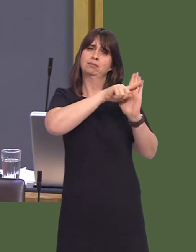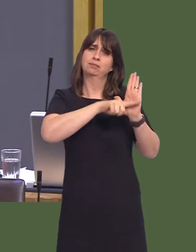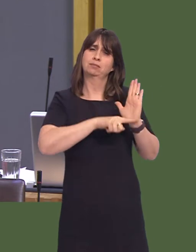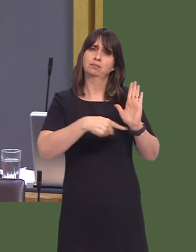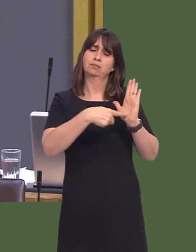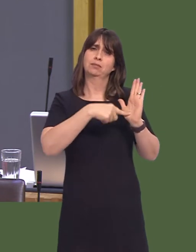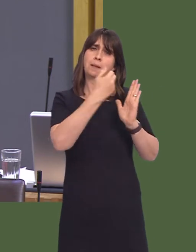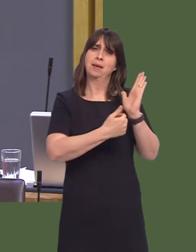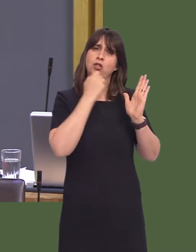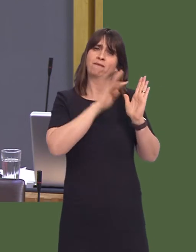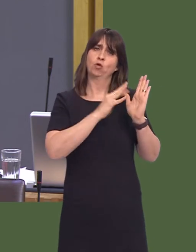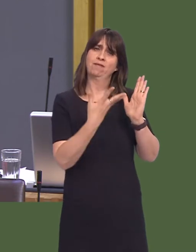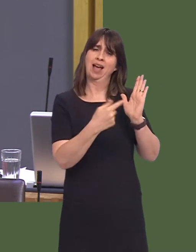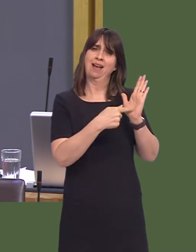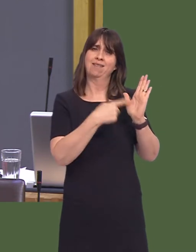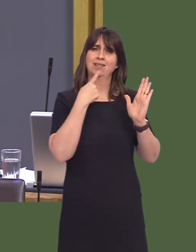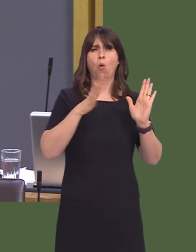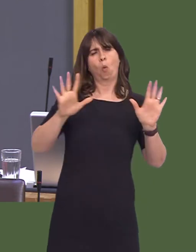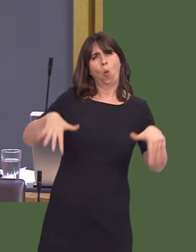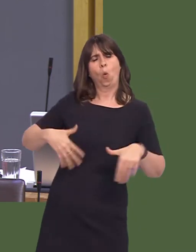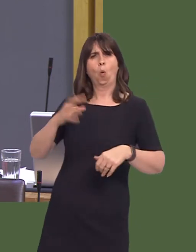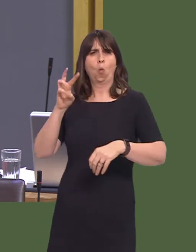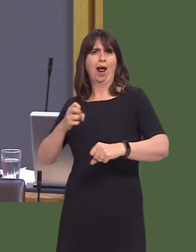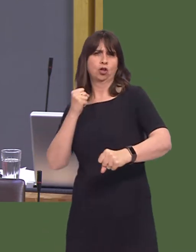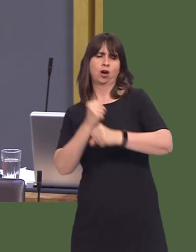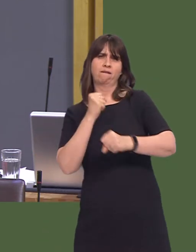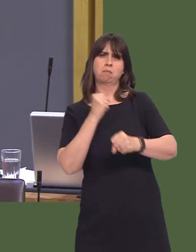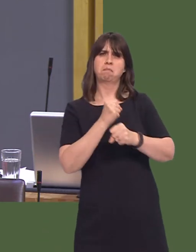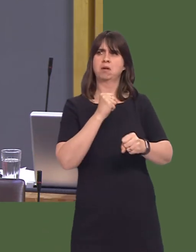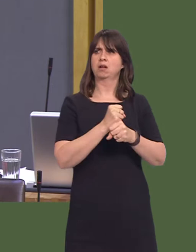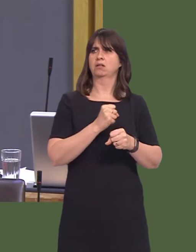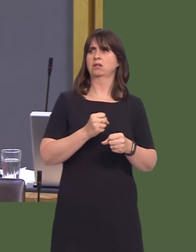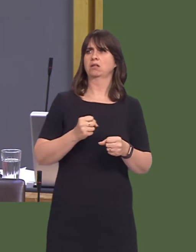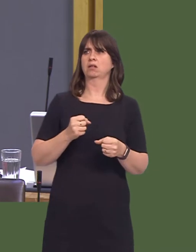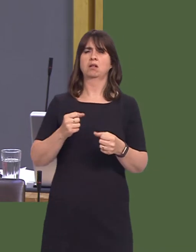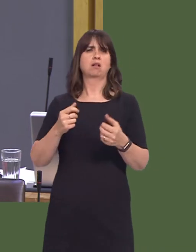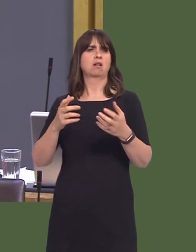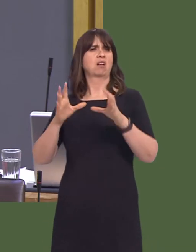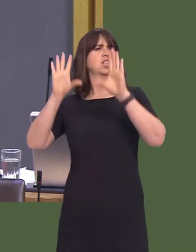Alongside boasting about the Welsh Government's clearly false record in ending the use of